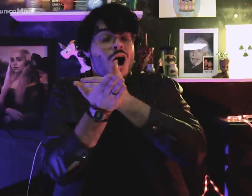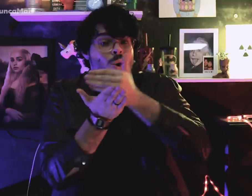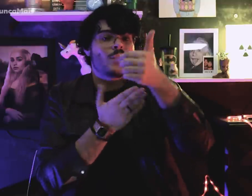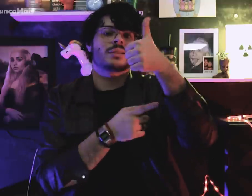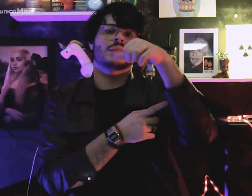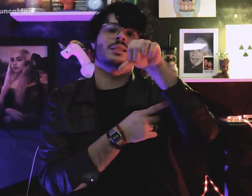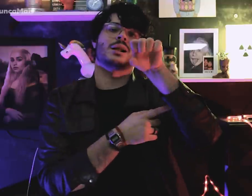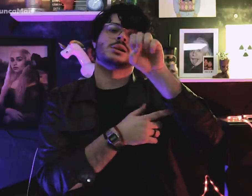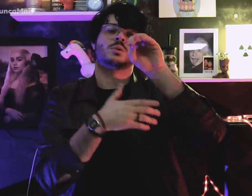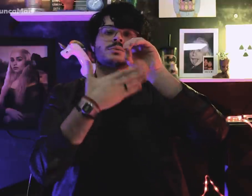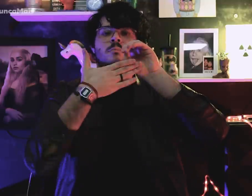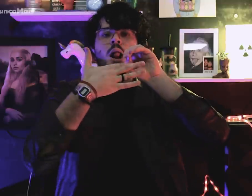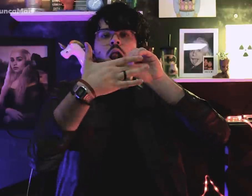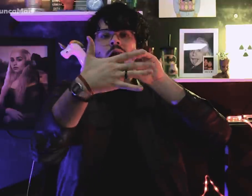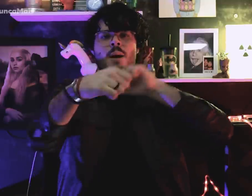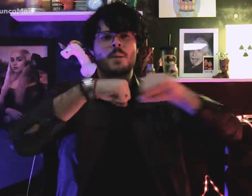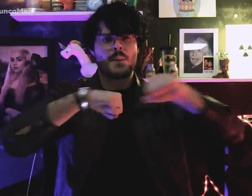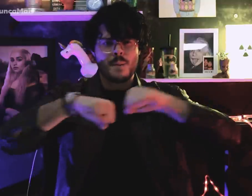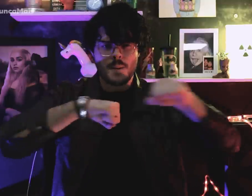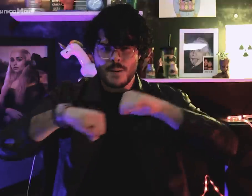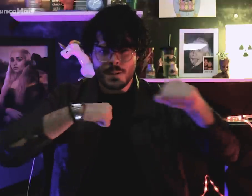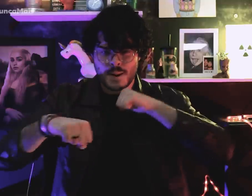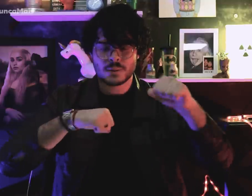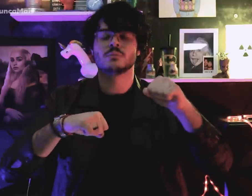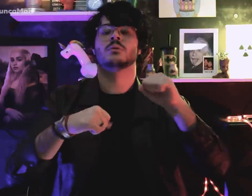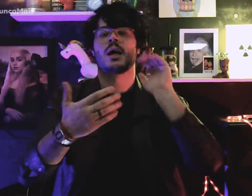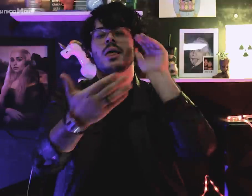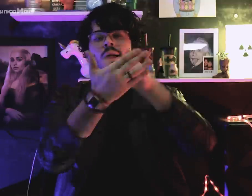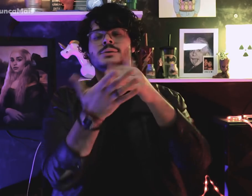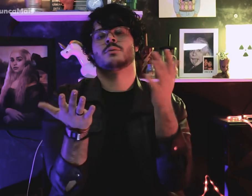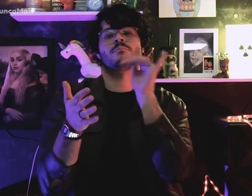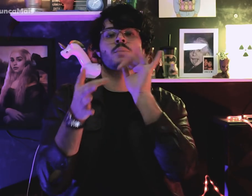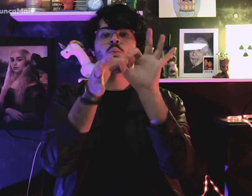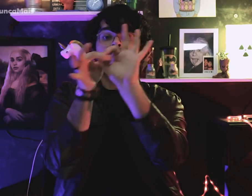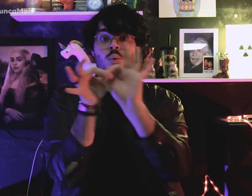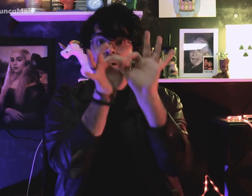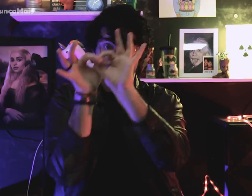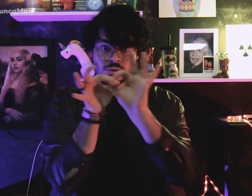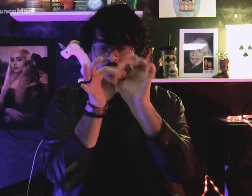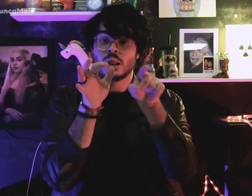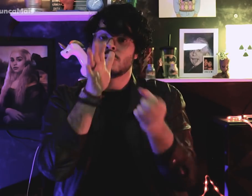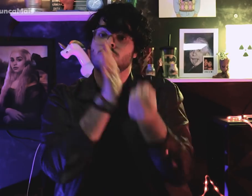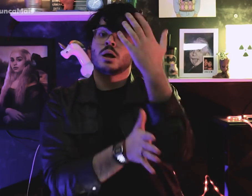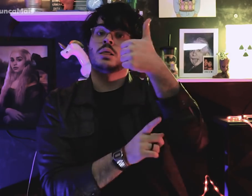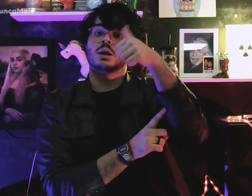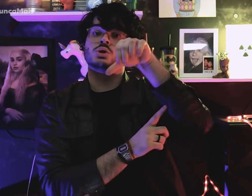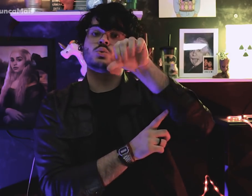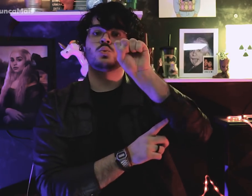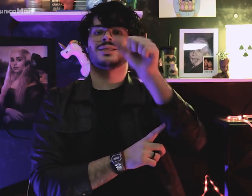A partir de 1980, no entanto a FENEIS foi criada somente em 1987.